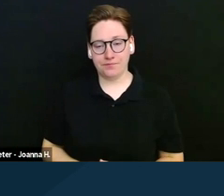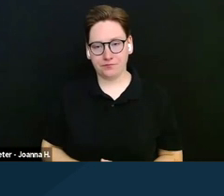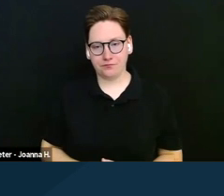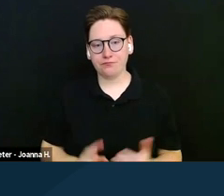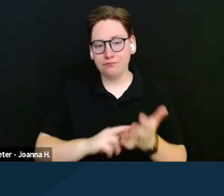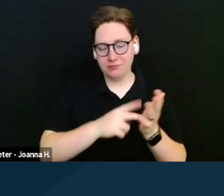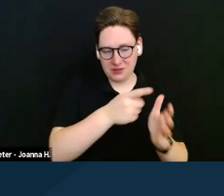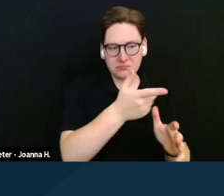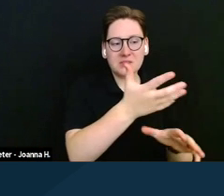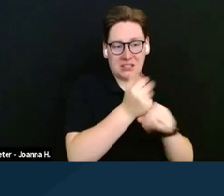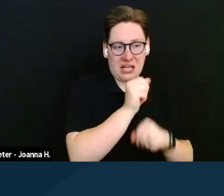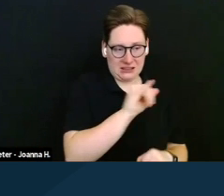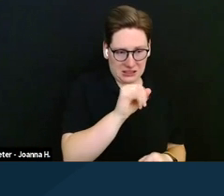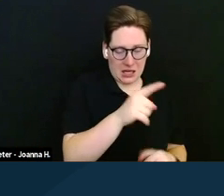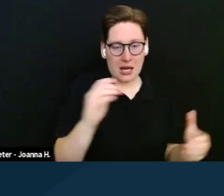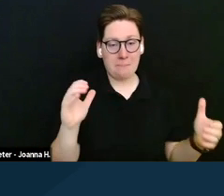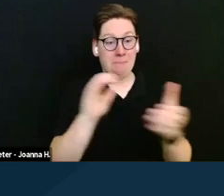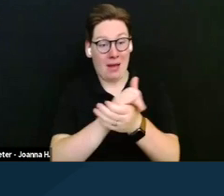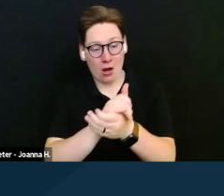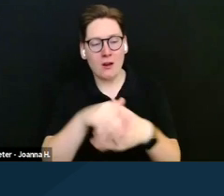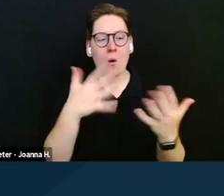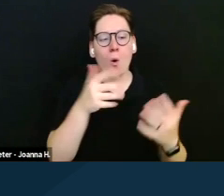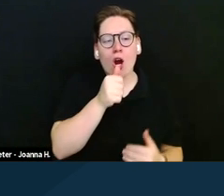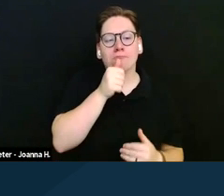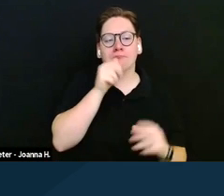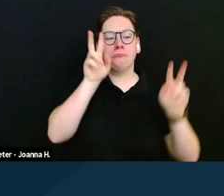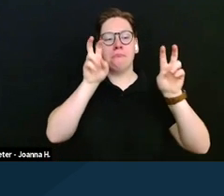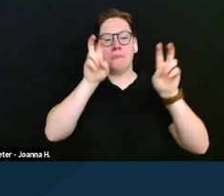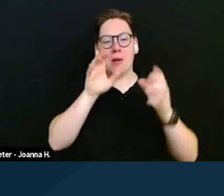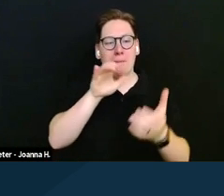or found to be holding out as married to a non-SSI spouse,